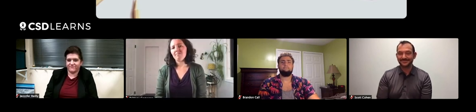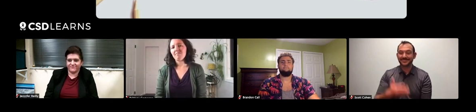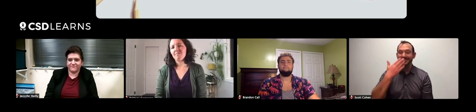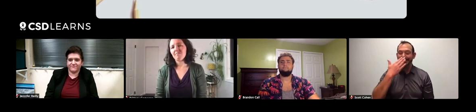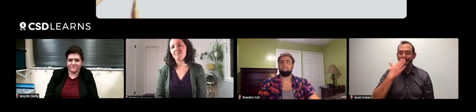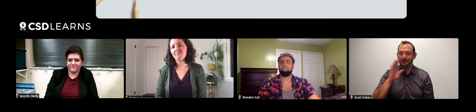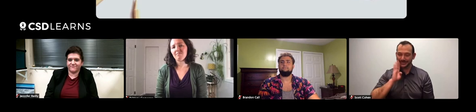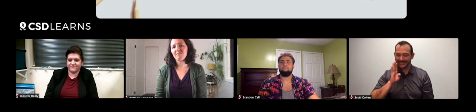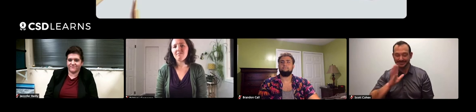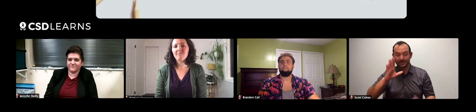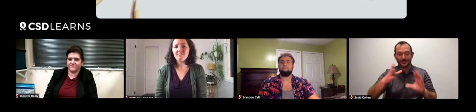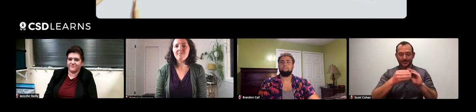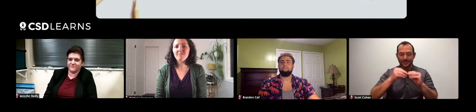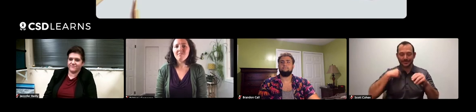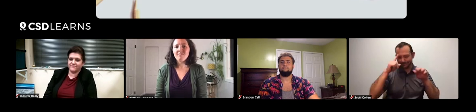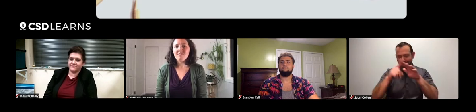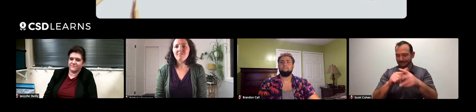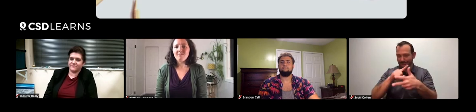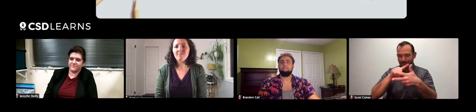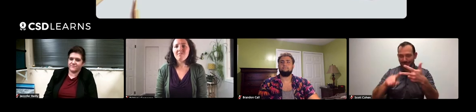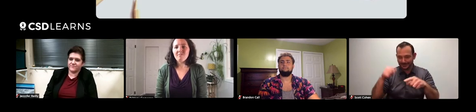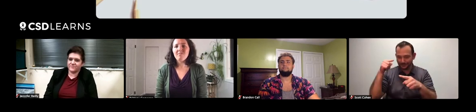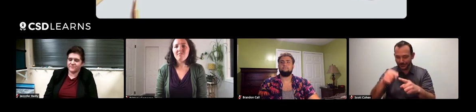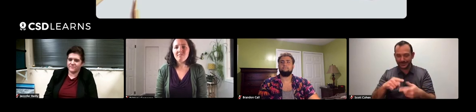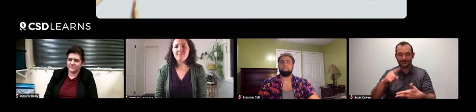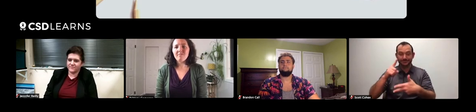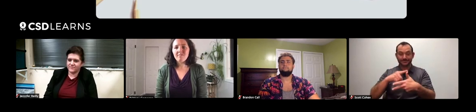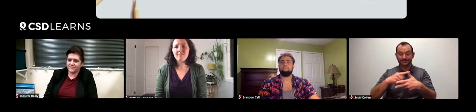Brittany, thank you. You actually brought up three points for me.